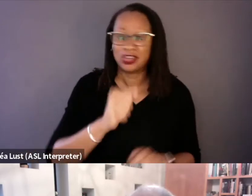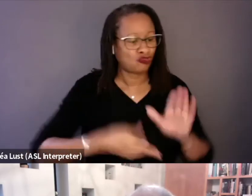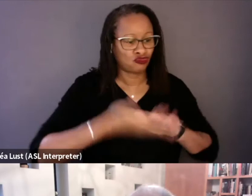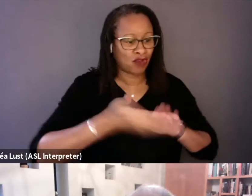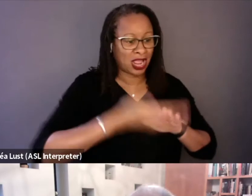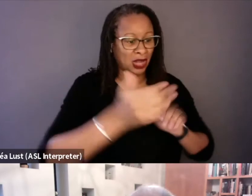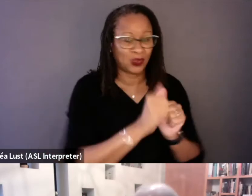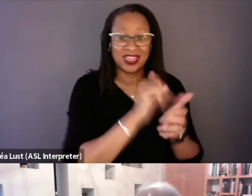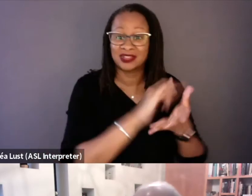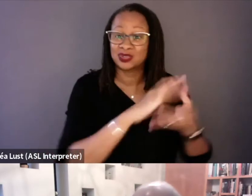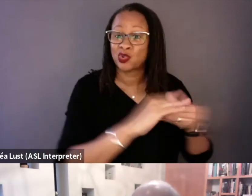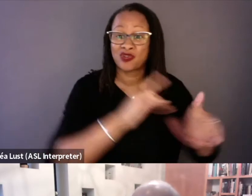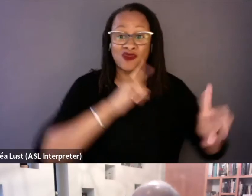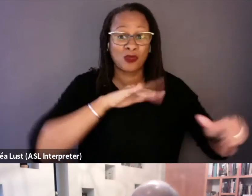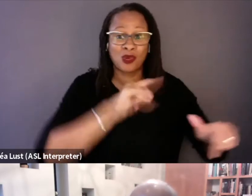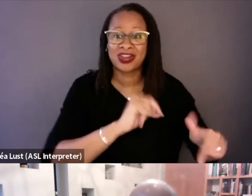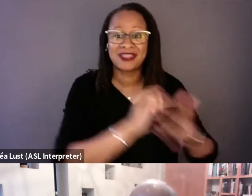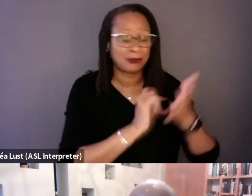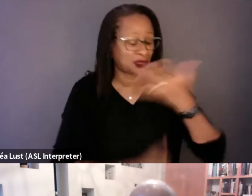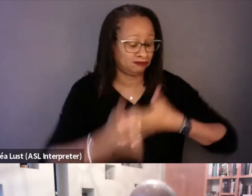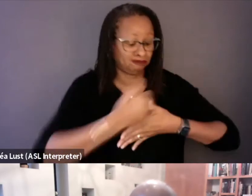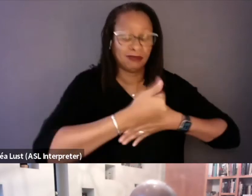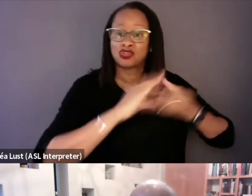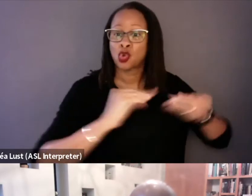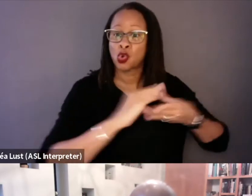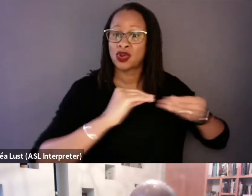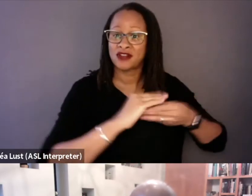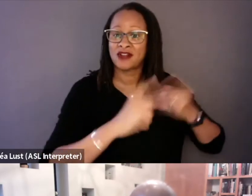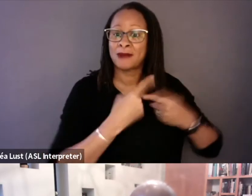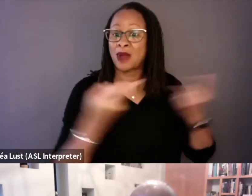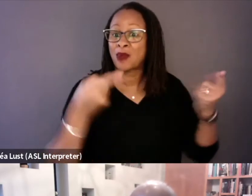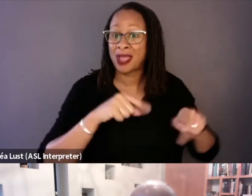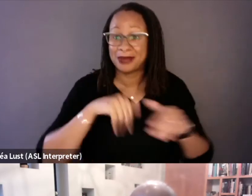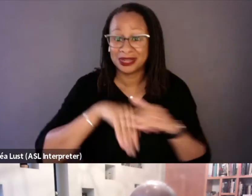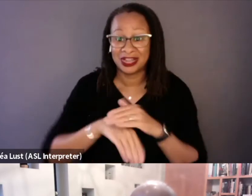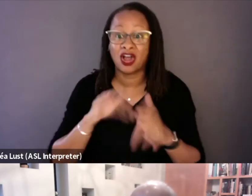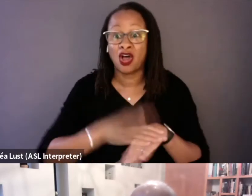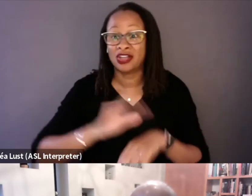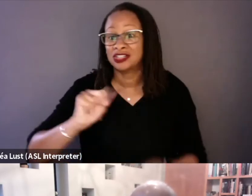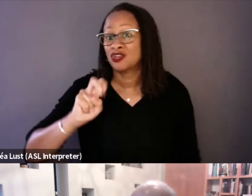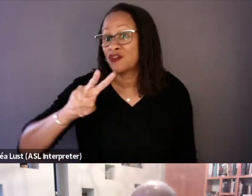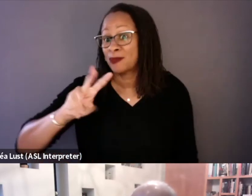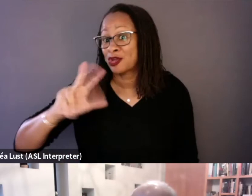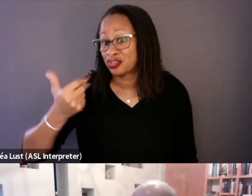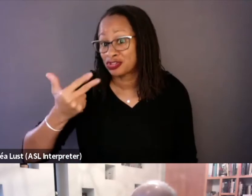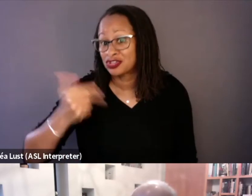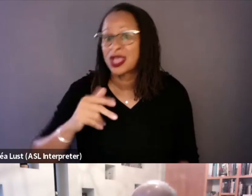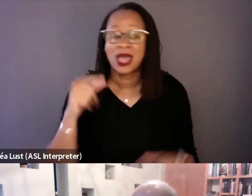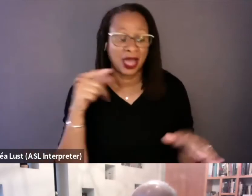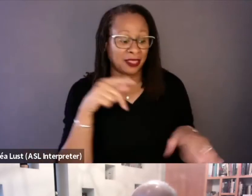And that became the dominant narrative about what happened on the 13th. "The prisoners killed all of these hostages."